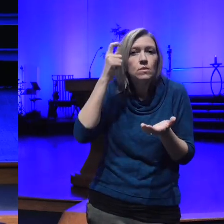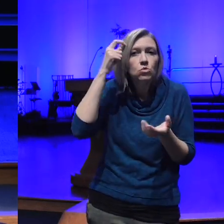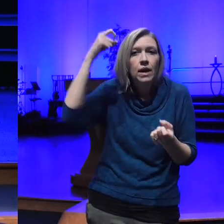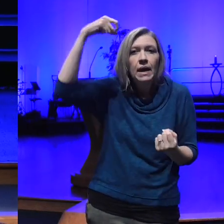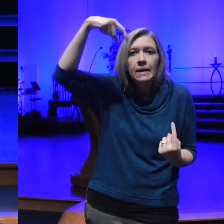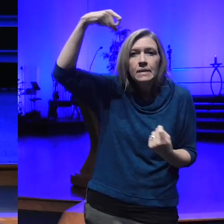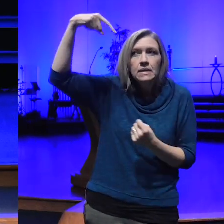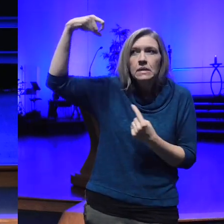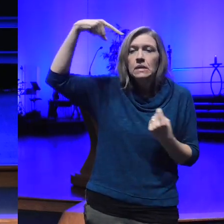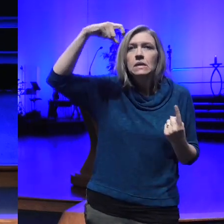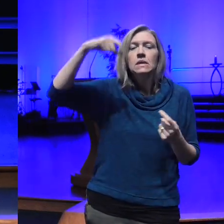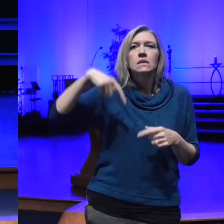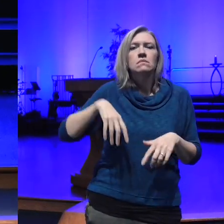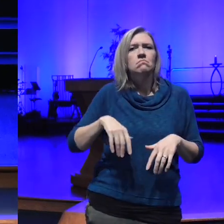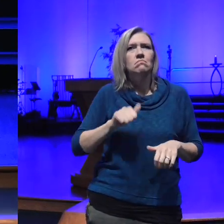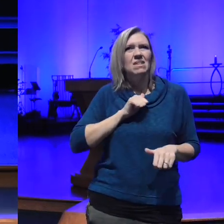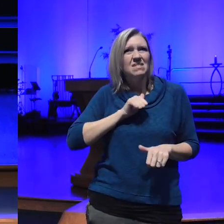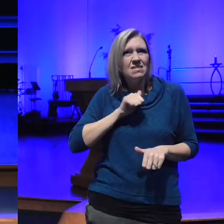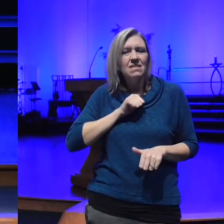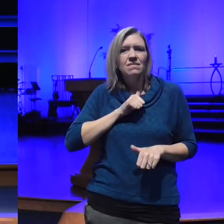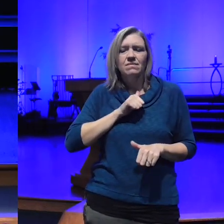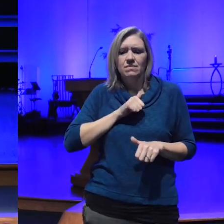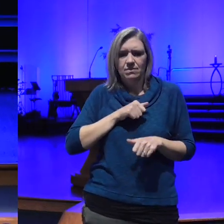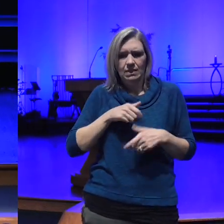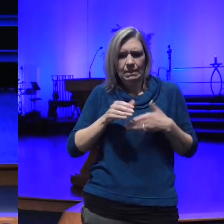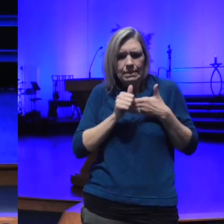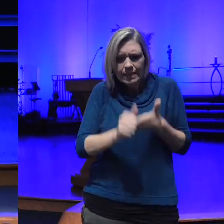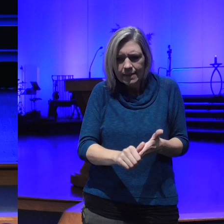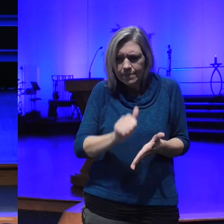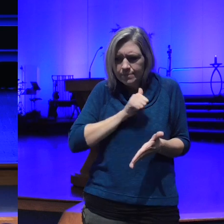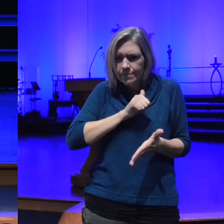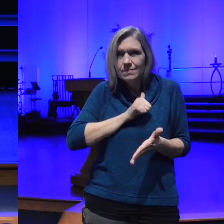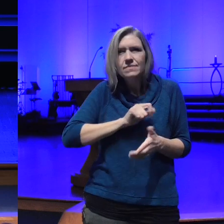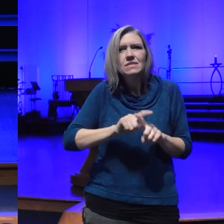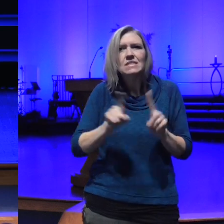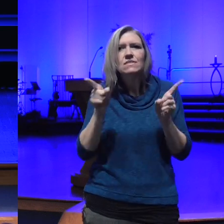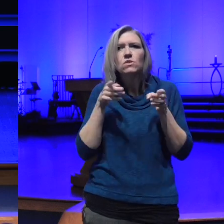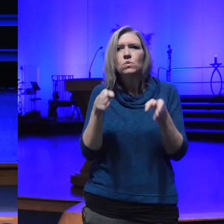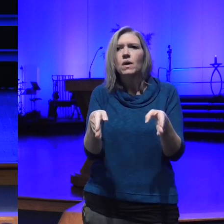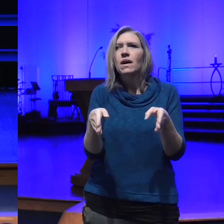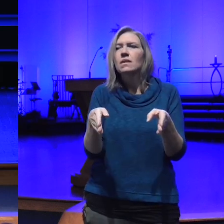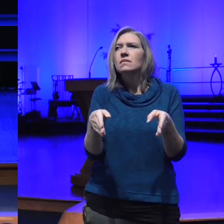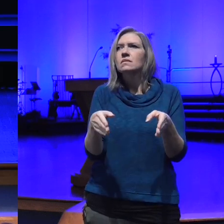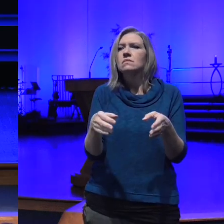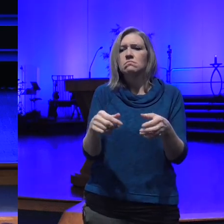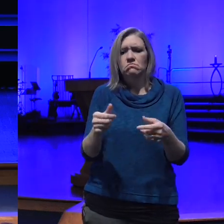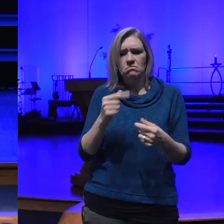and facilitate ourselves down different ways to say to ourselves I choose to be an enlightened